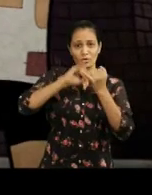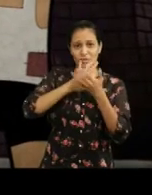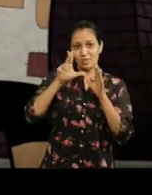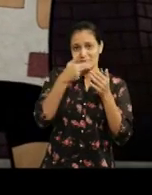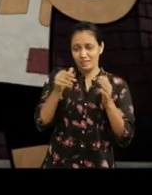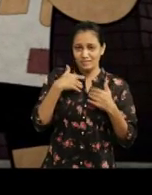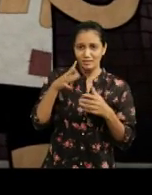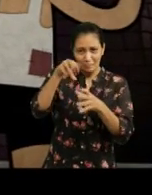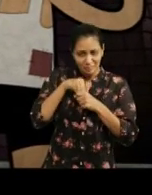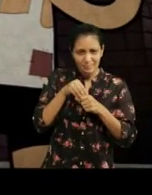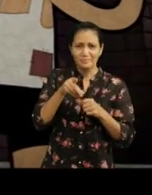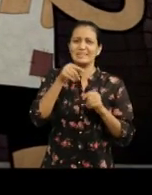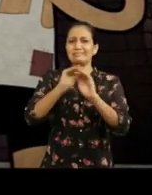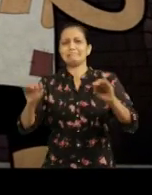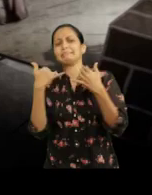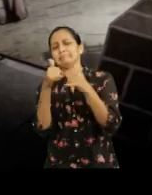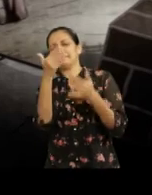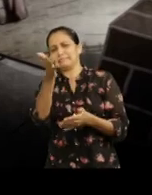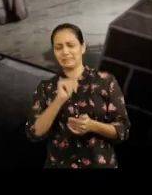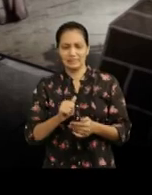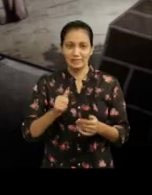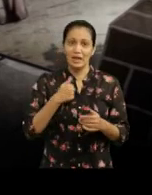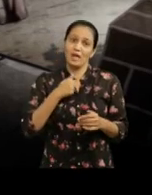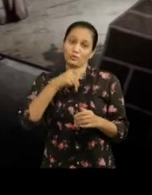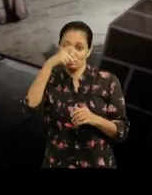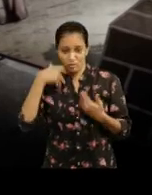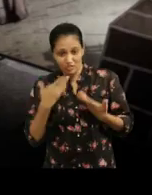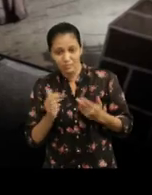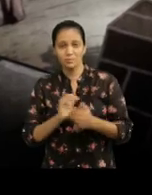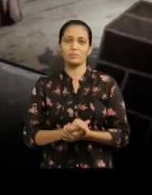No way, these are all childish games, I have a job.